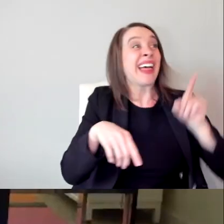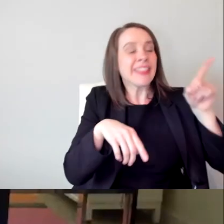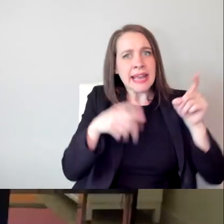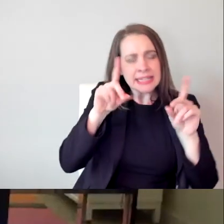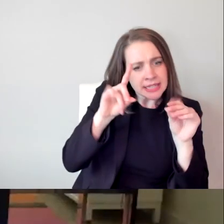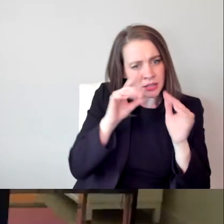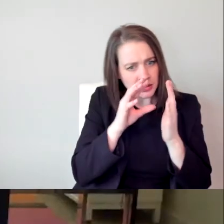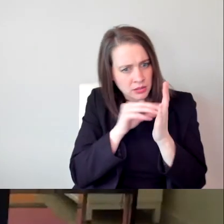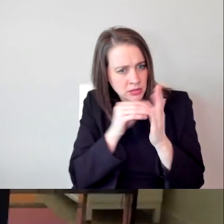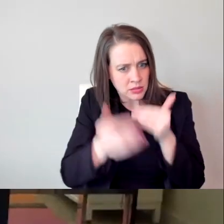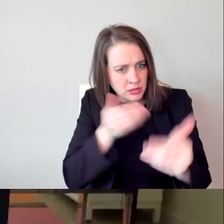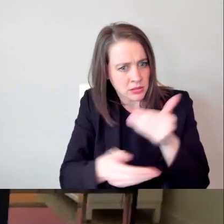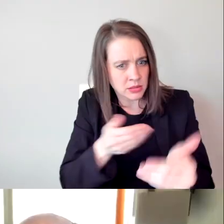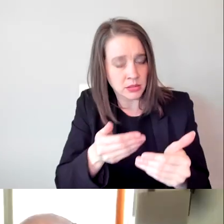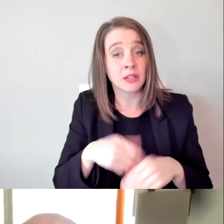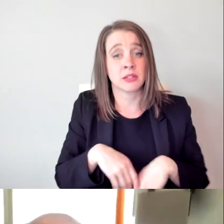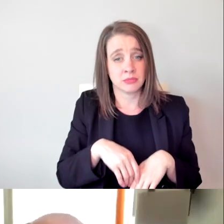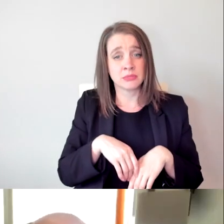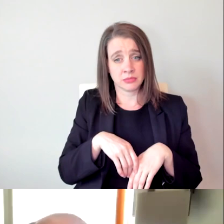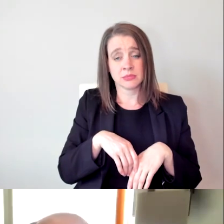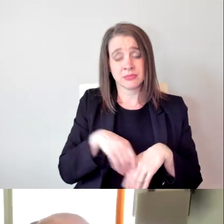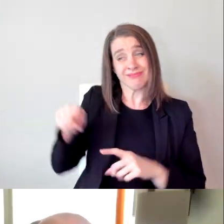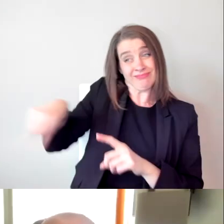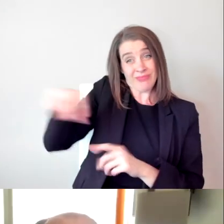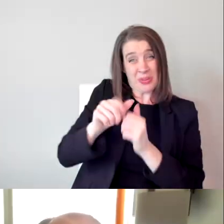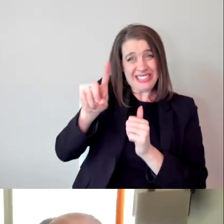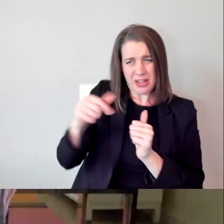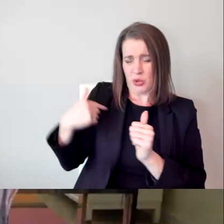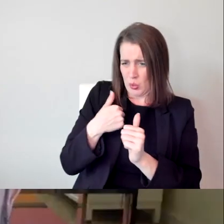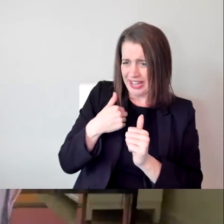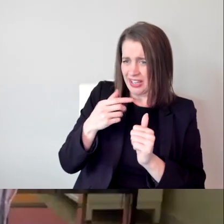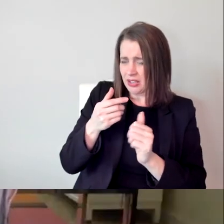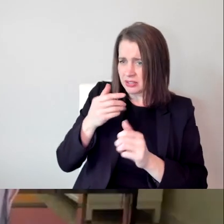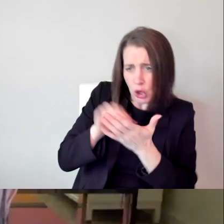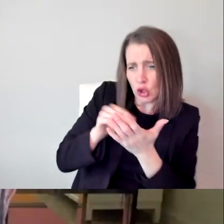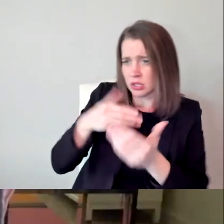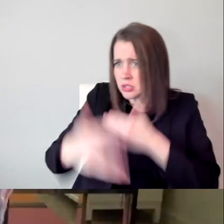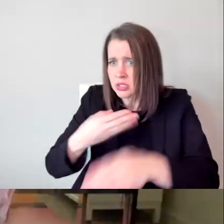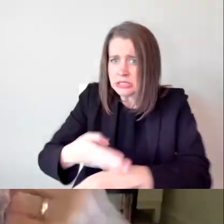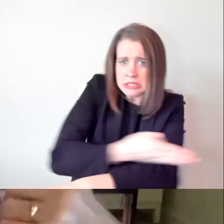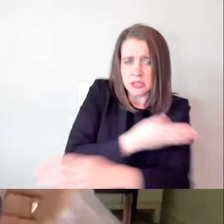and be exceptional. And so I feel like that--- we had to go that extra mile that